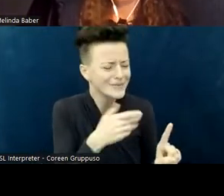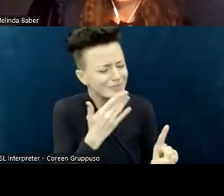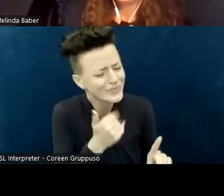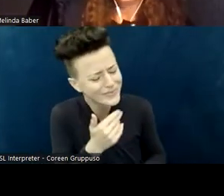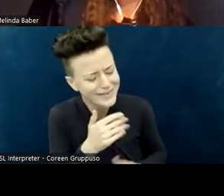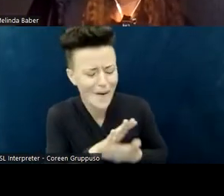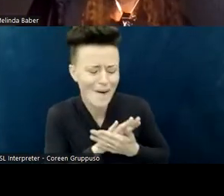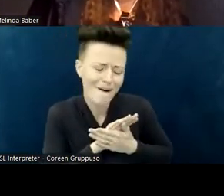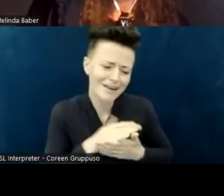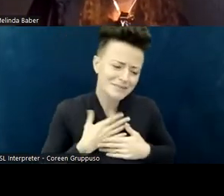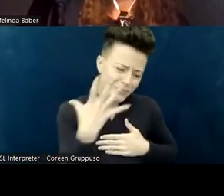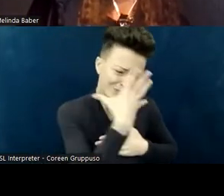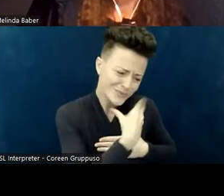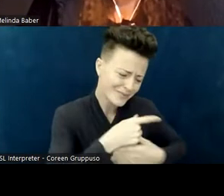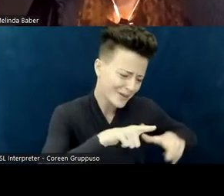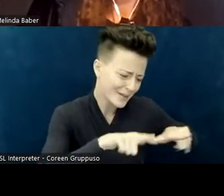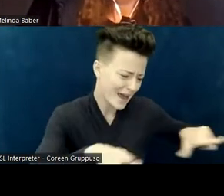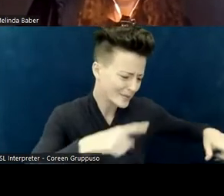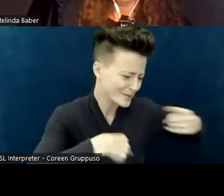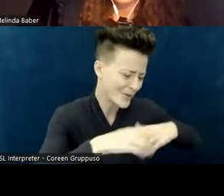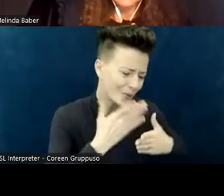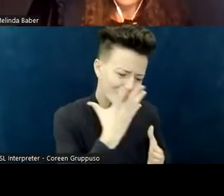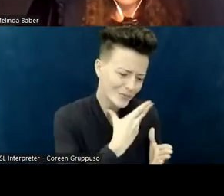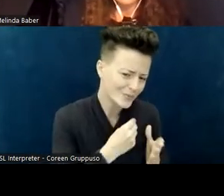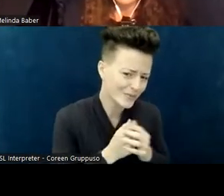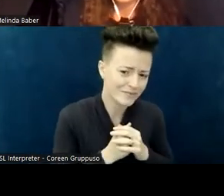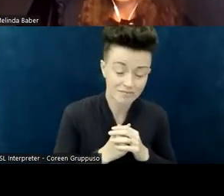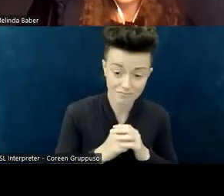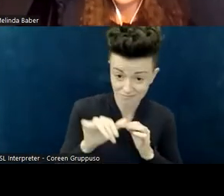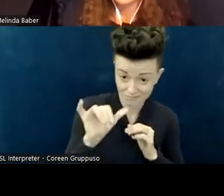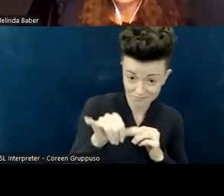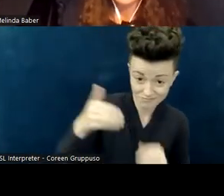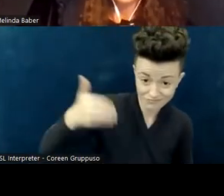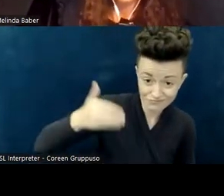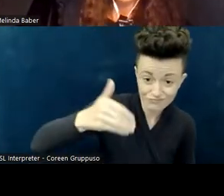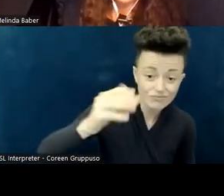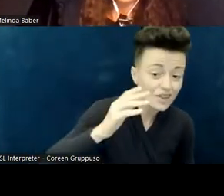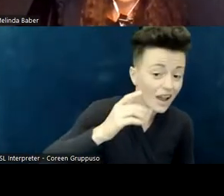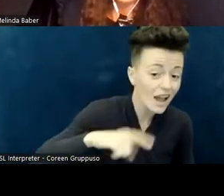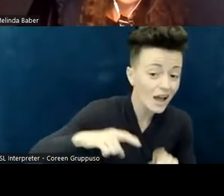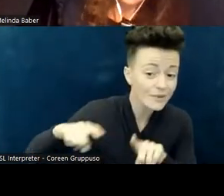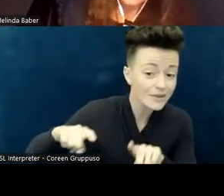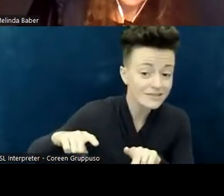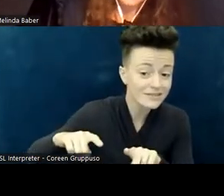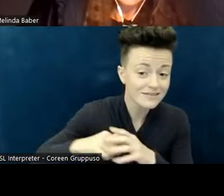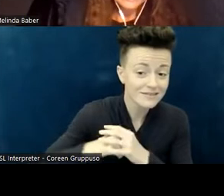Do parishioners approach you and offer unsolicited medical advice or ask you,